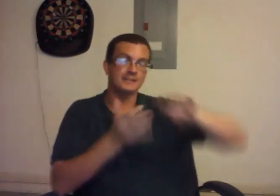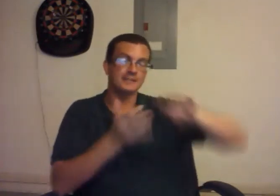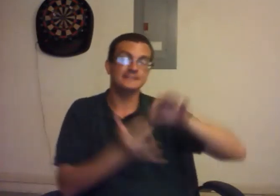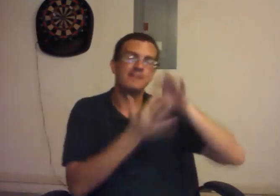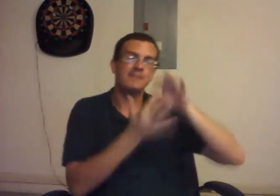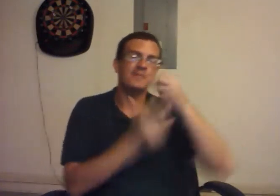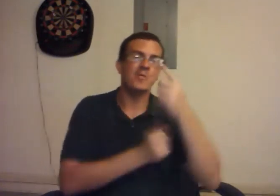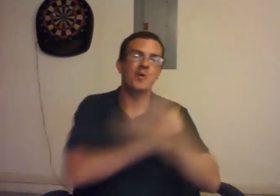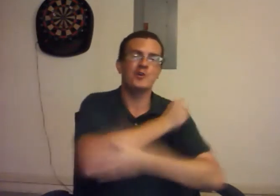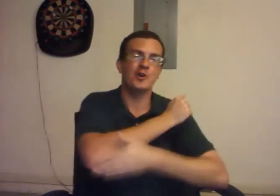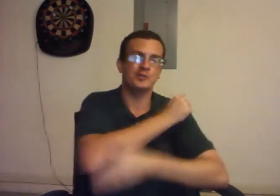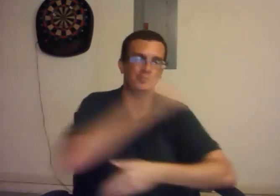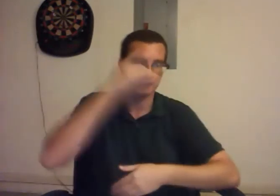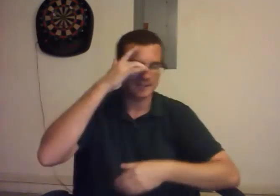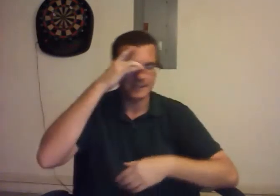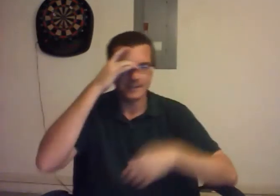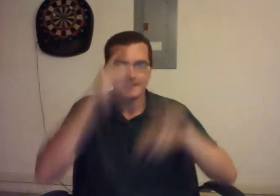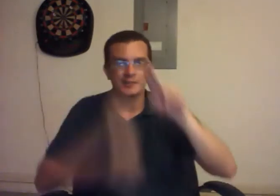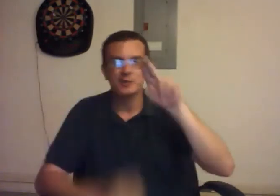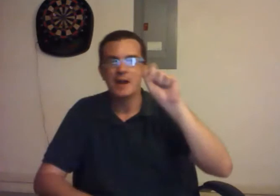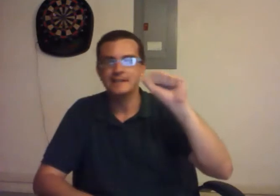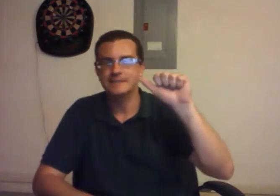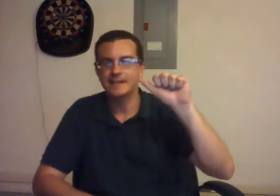Except one country. The United States.